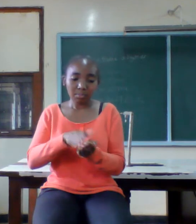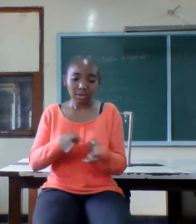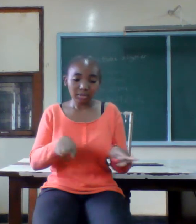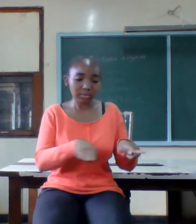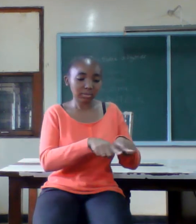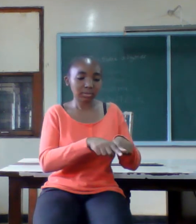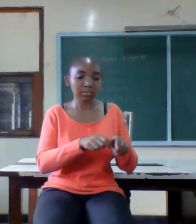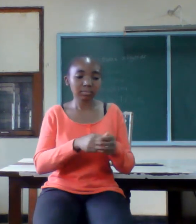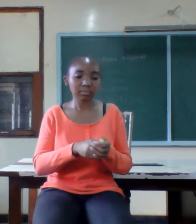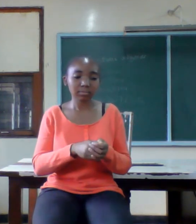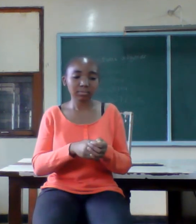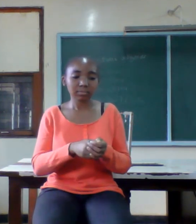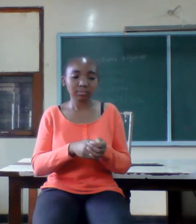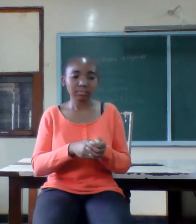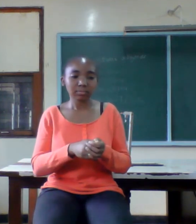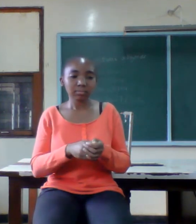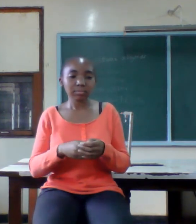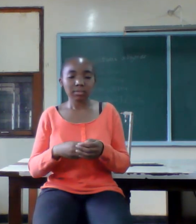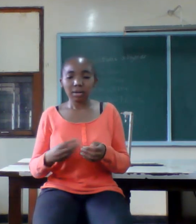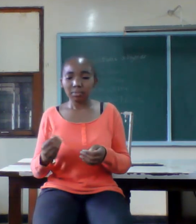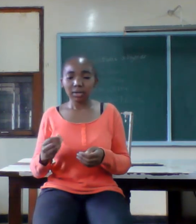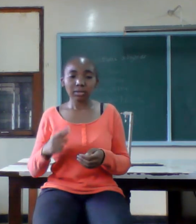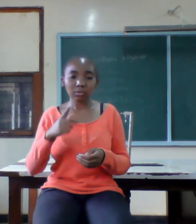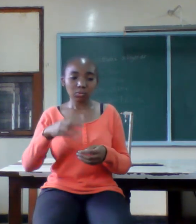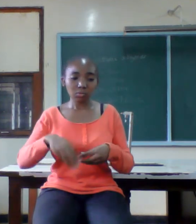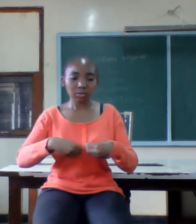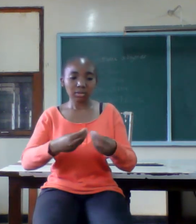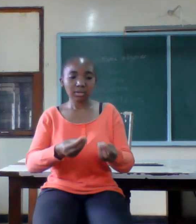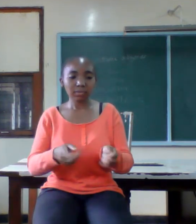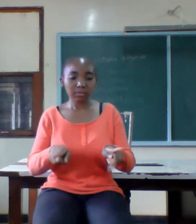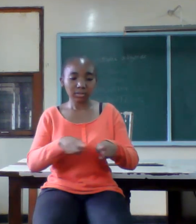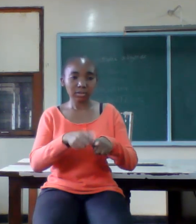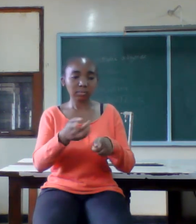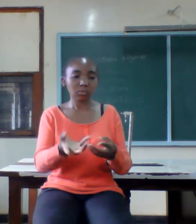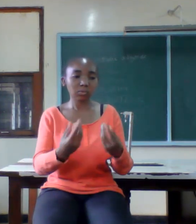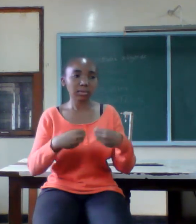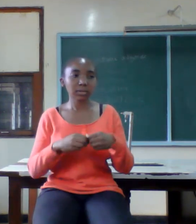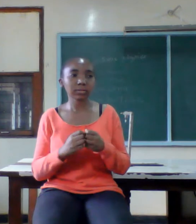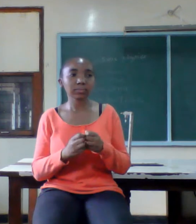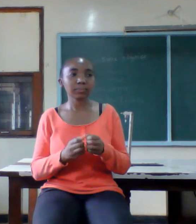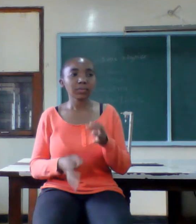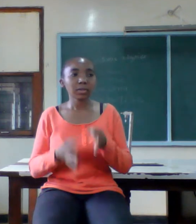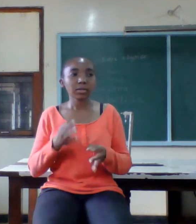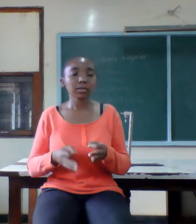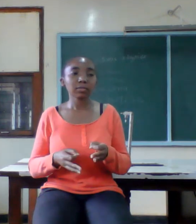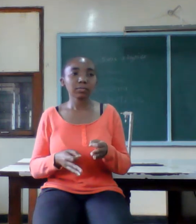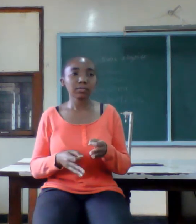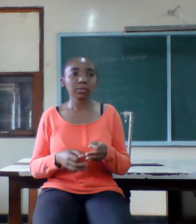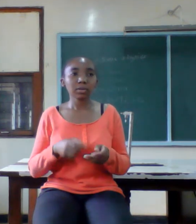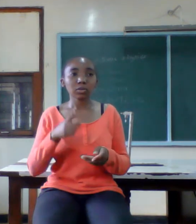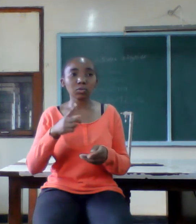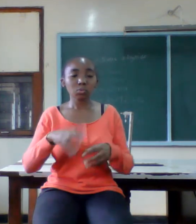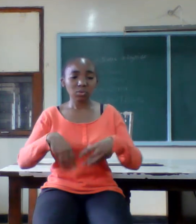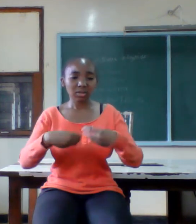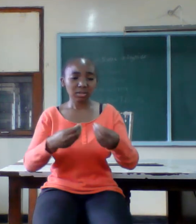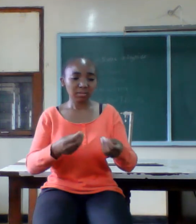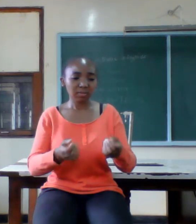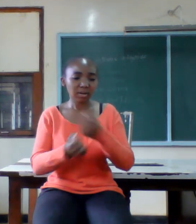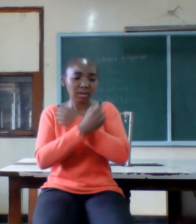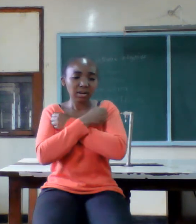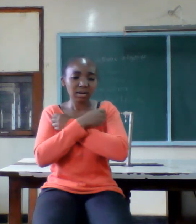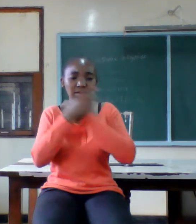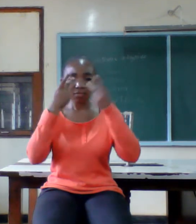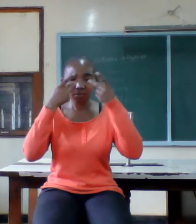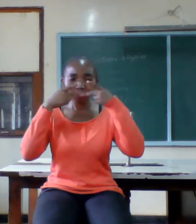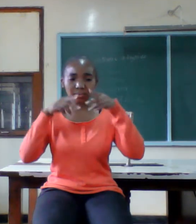the money that you deposit that you withdraw if you don't deposit love peace and Care into your